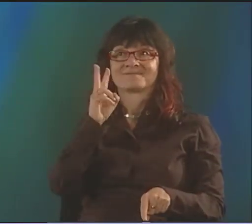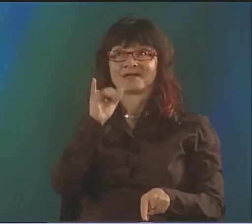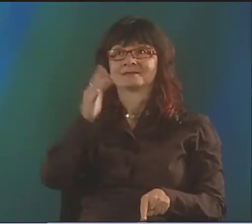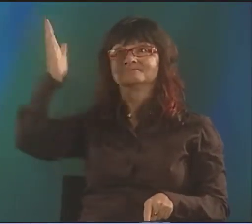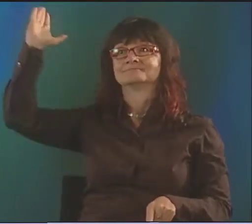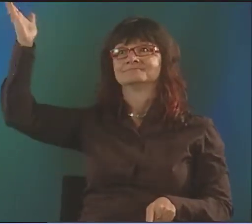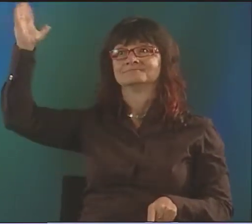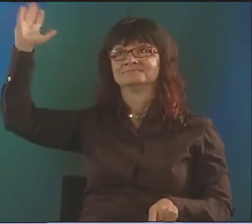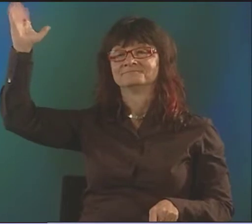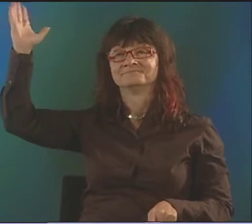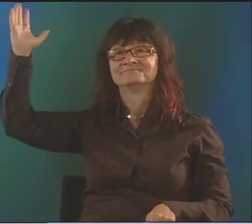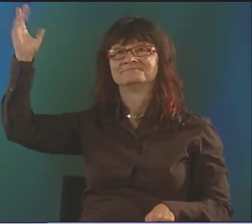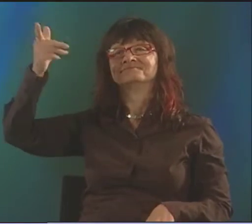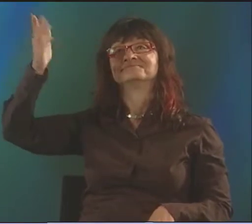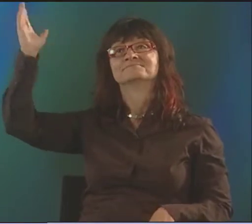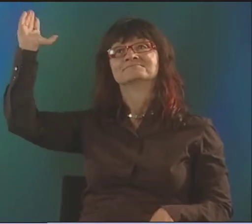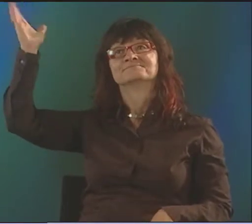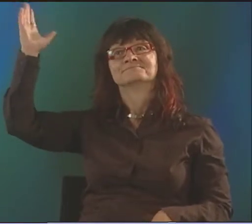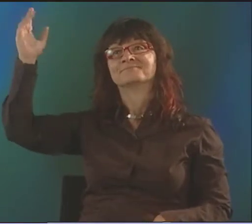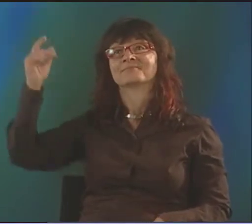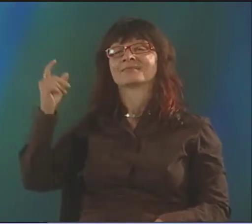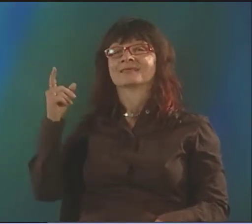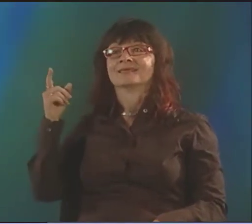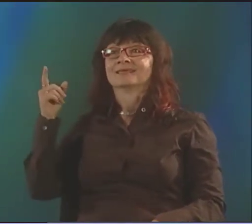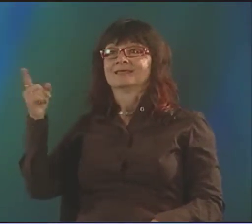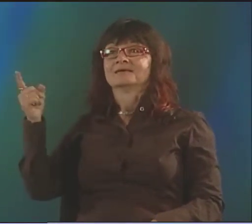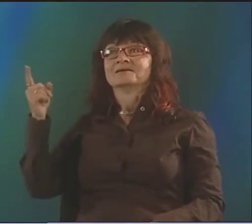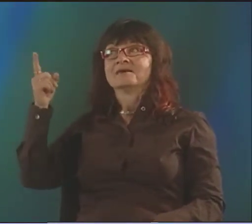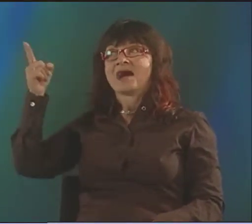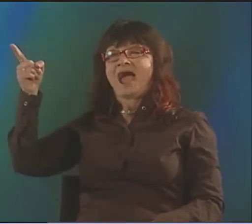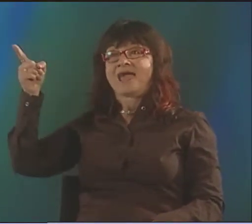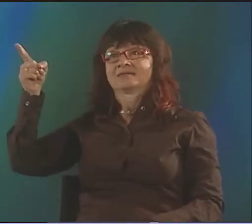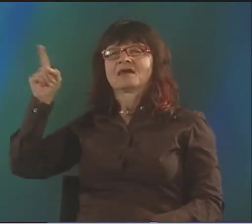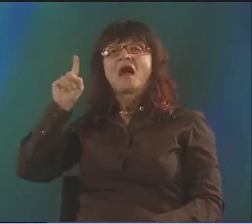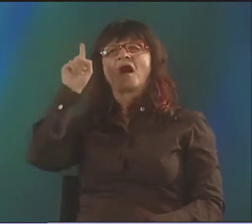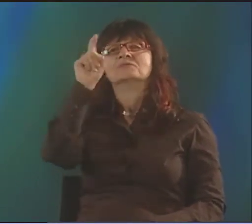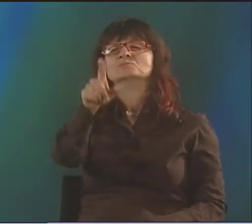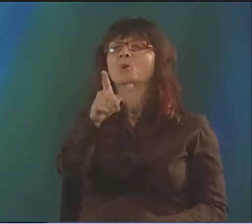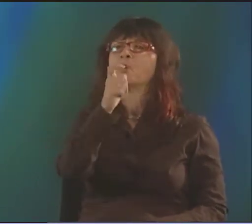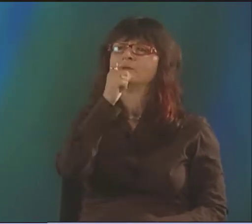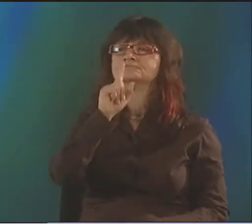WHO ACTUALLY CAME AND SAW VALLI PERFORM AND ACTUALLY SAW HIM GIVE A LECTURE ONE TIME.